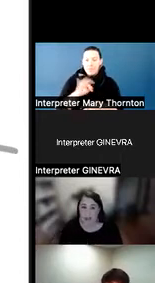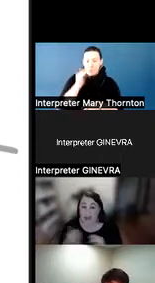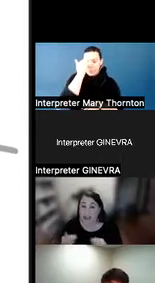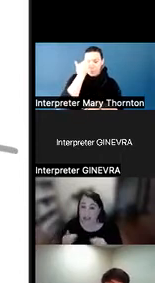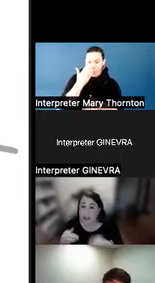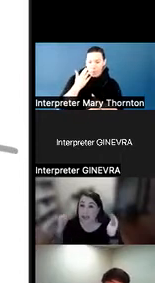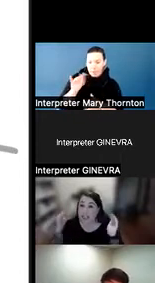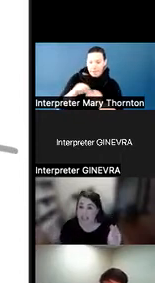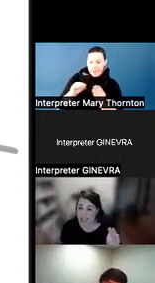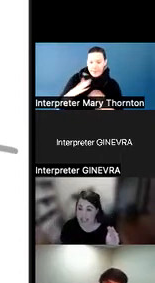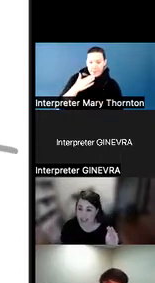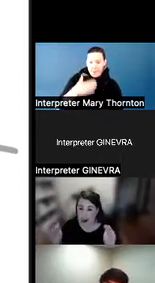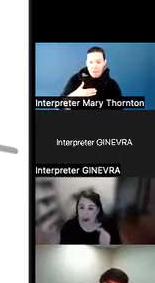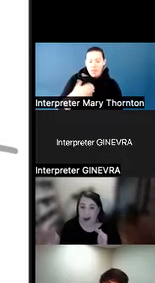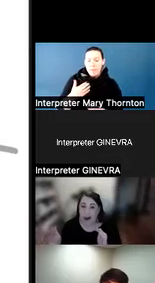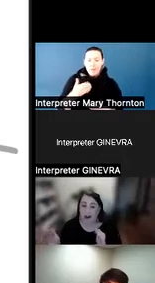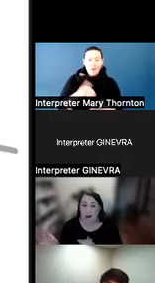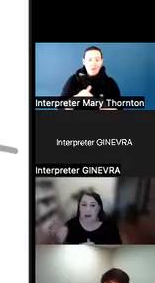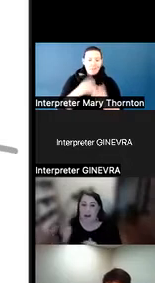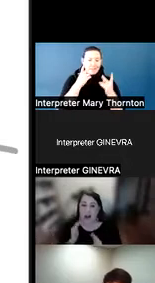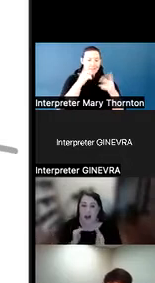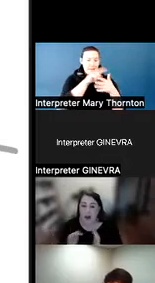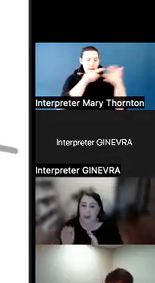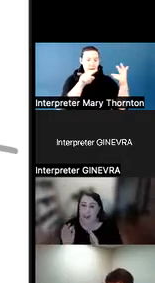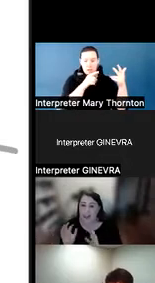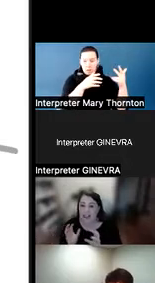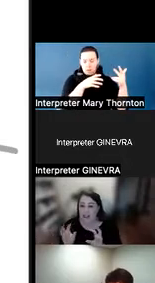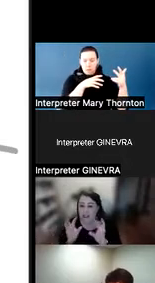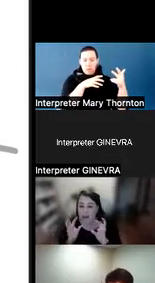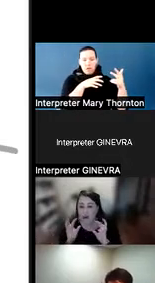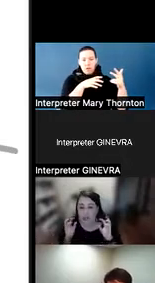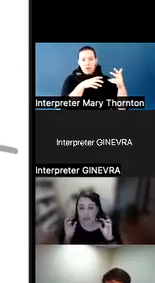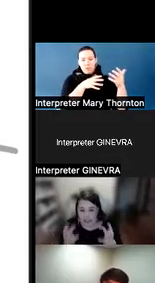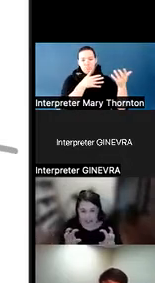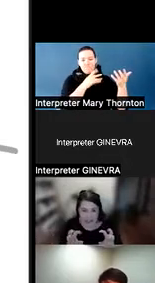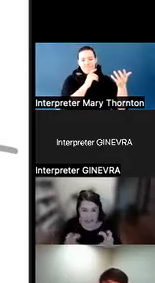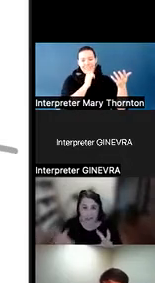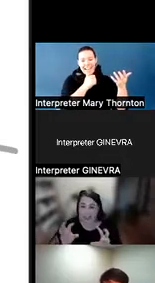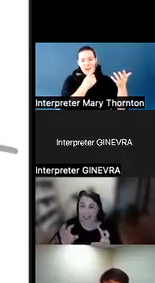the things that we see are not always so clearly related